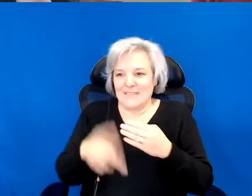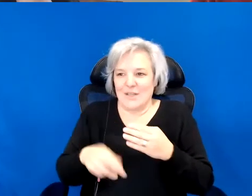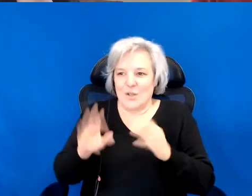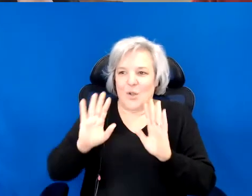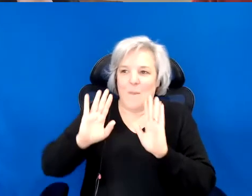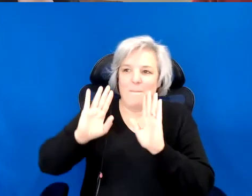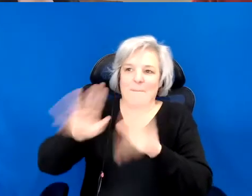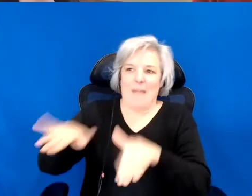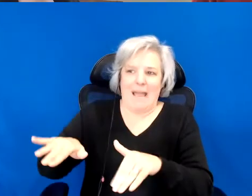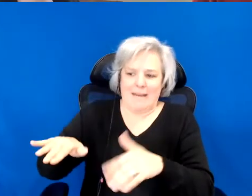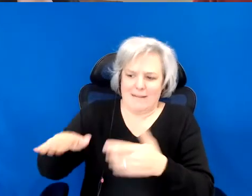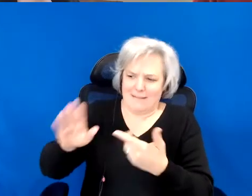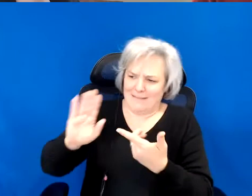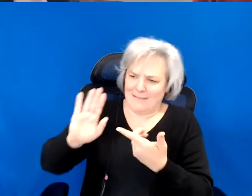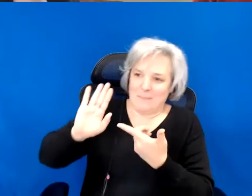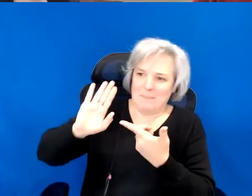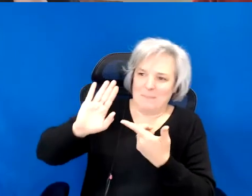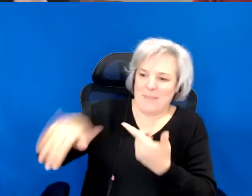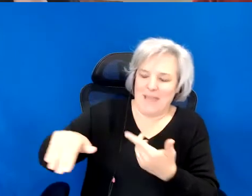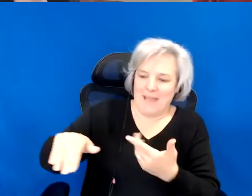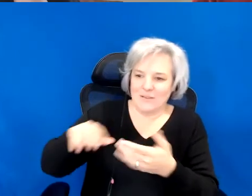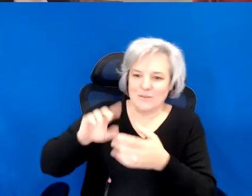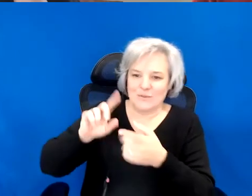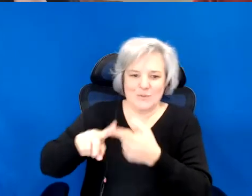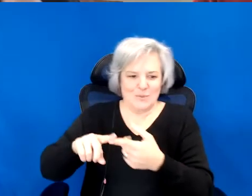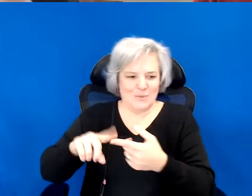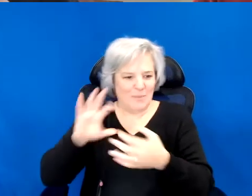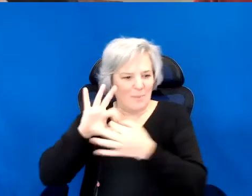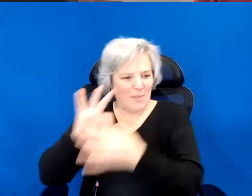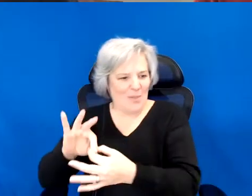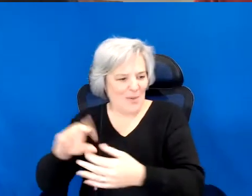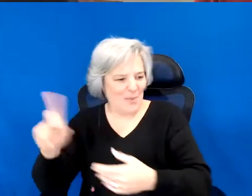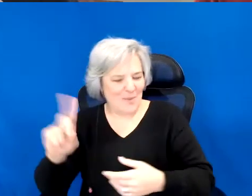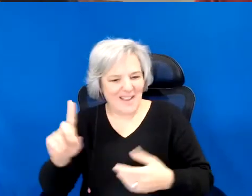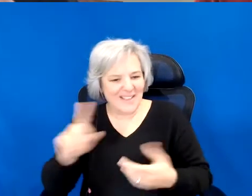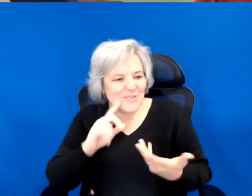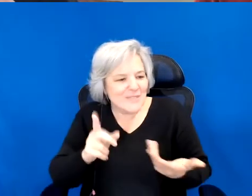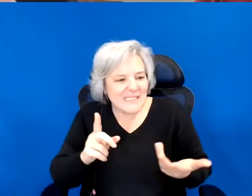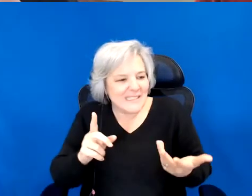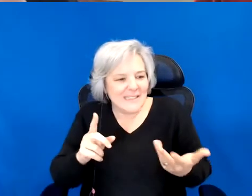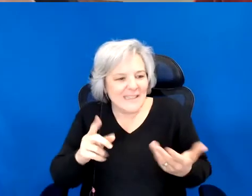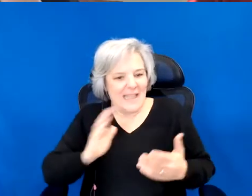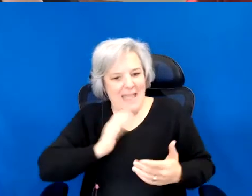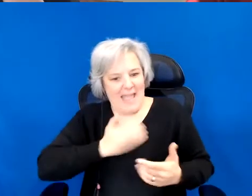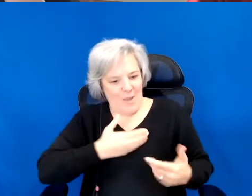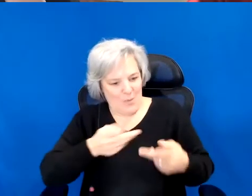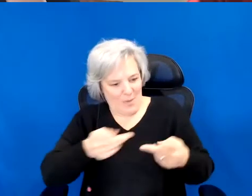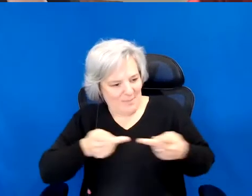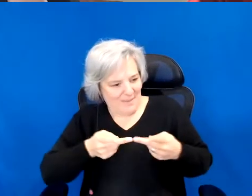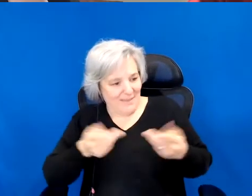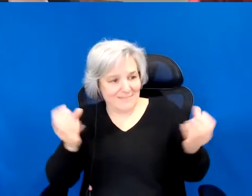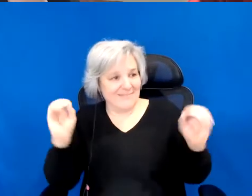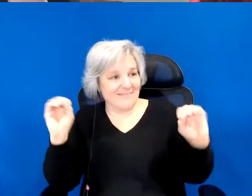How do we become of consequence when there is no place that is our place.